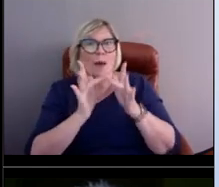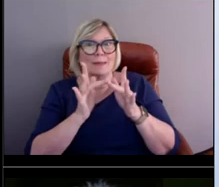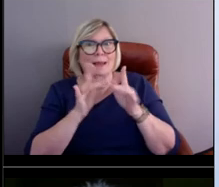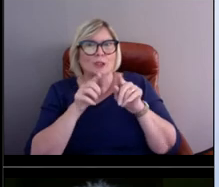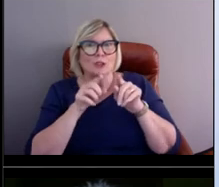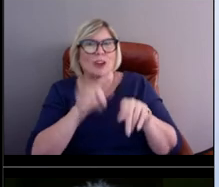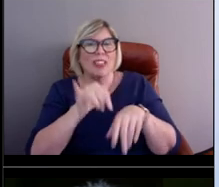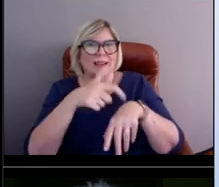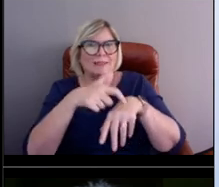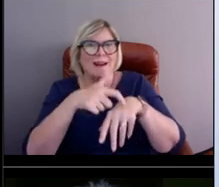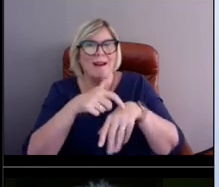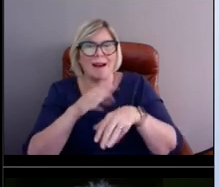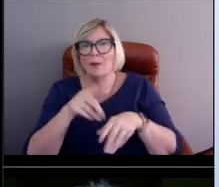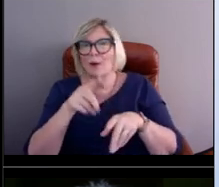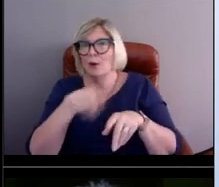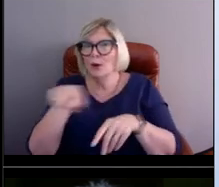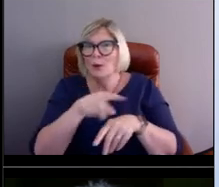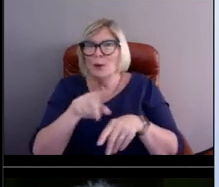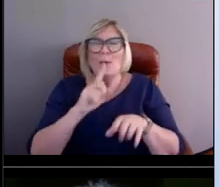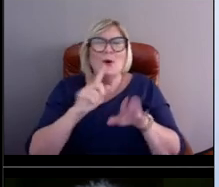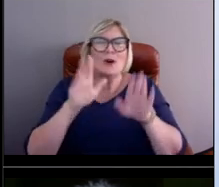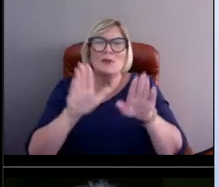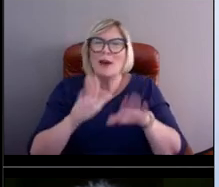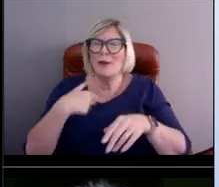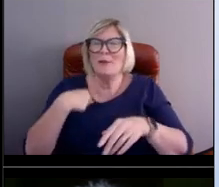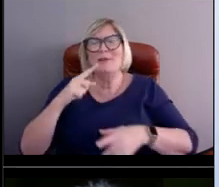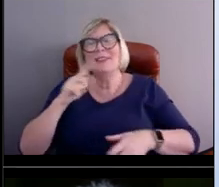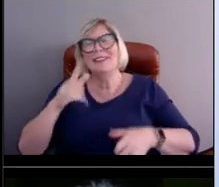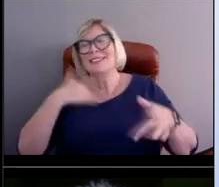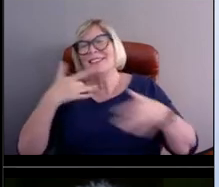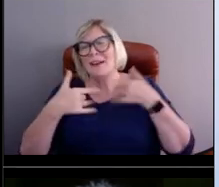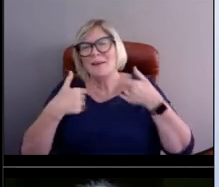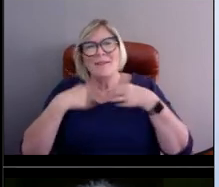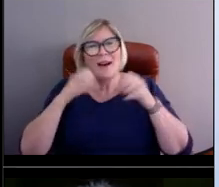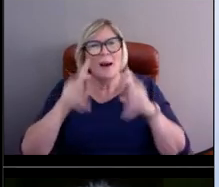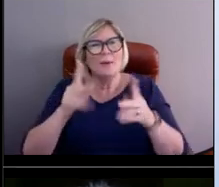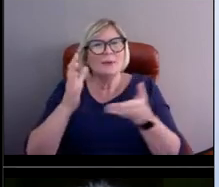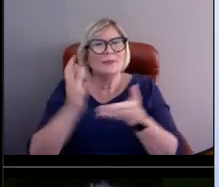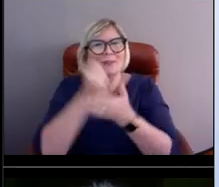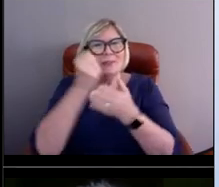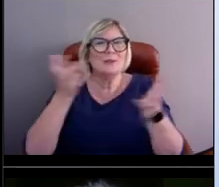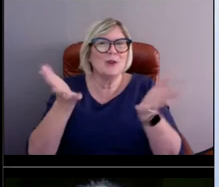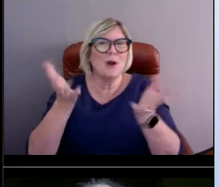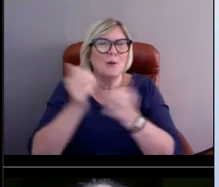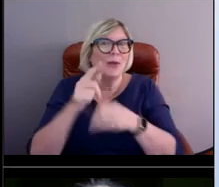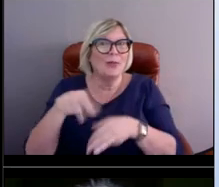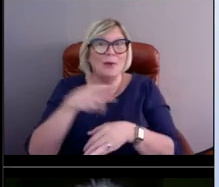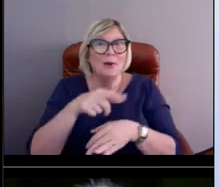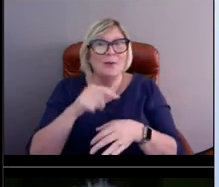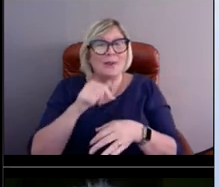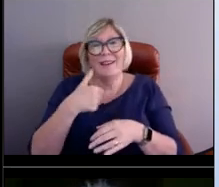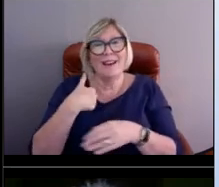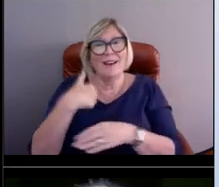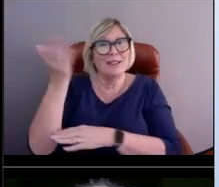I'm so excited that we got to talk to you. And we haven't had a speaker from Mississippi before.